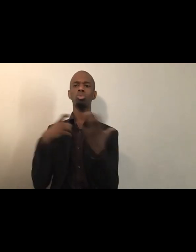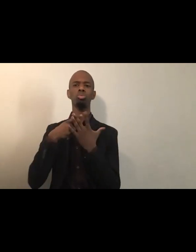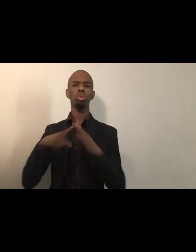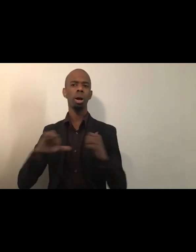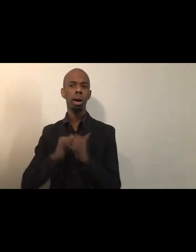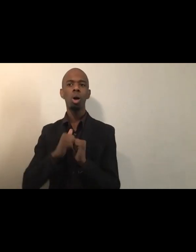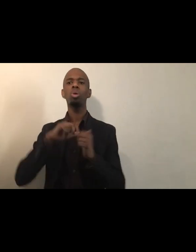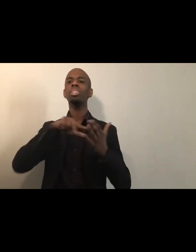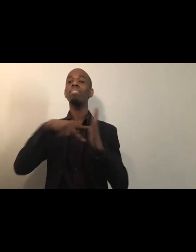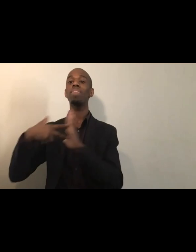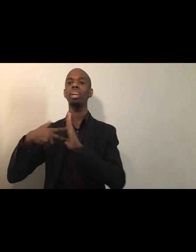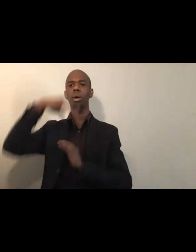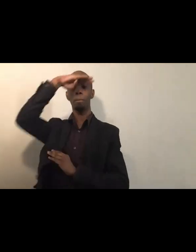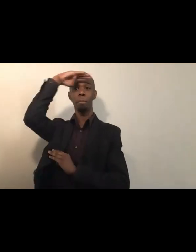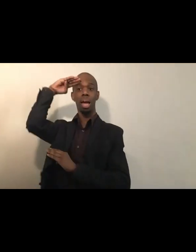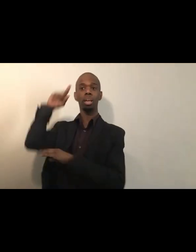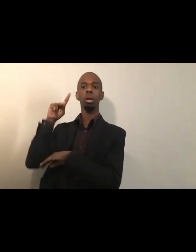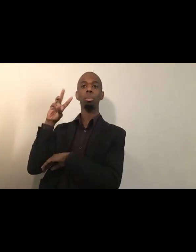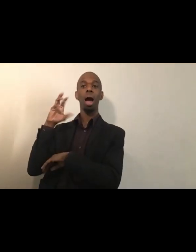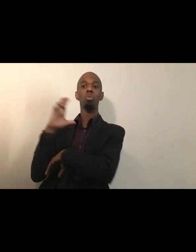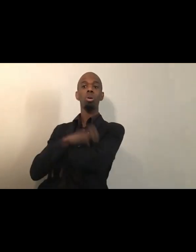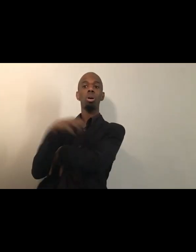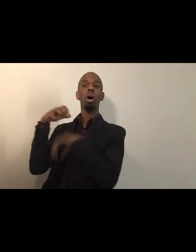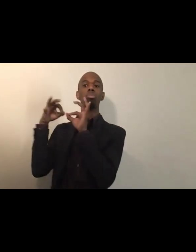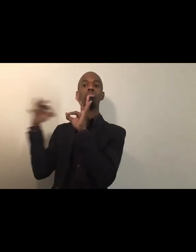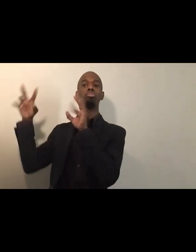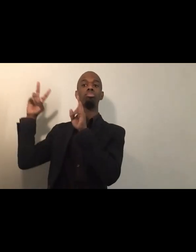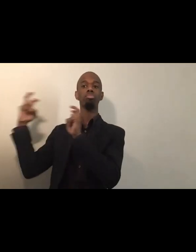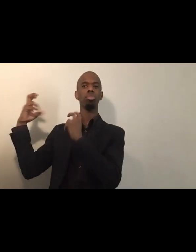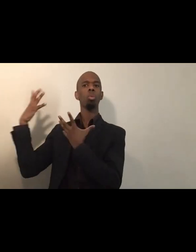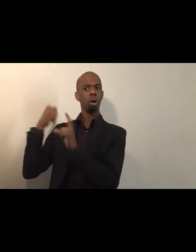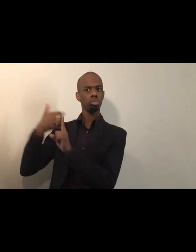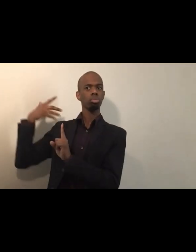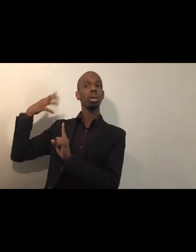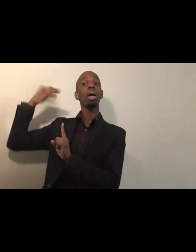and talking about why it's important, that we think in terms of Black Power.